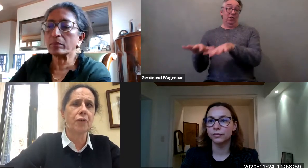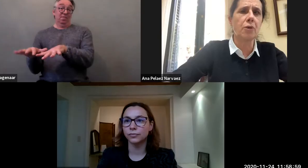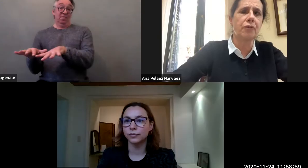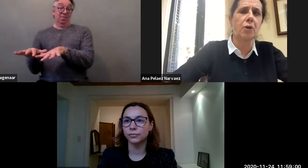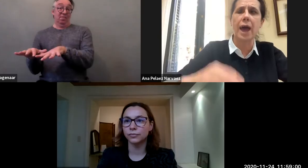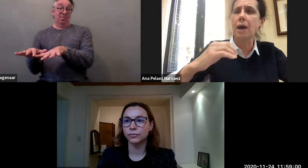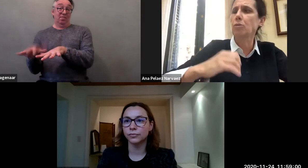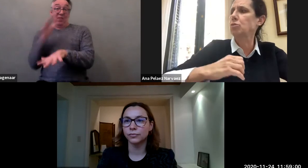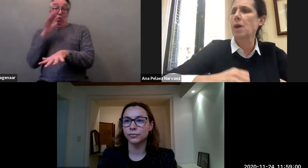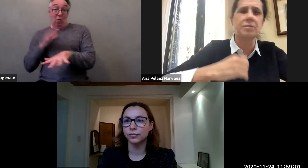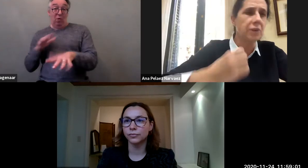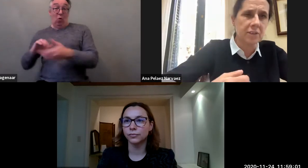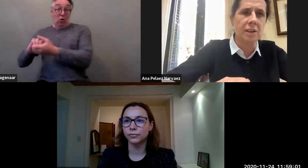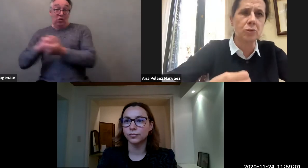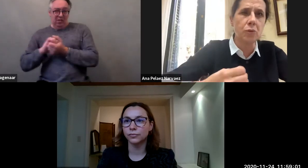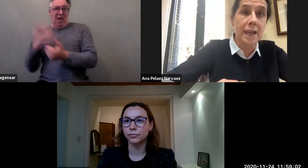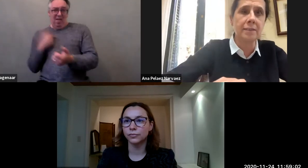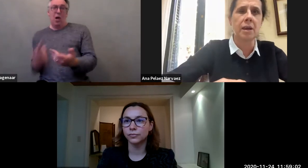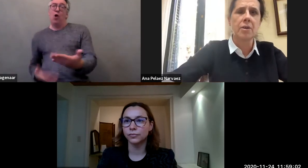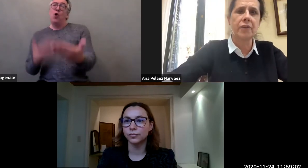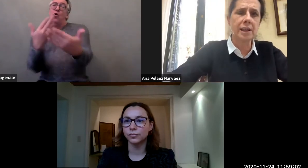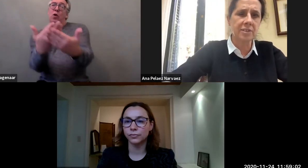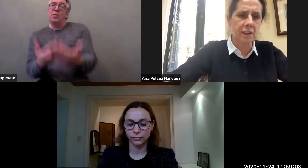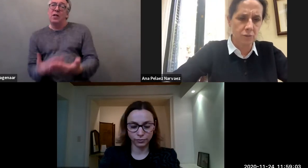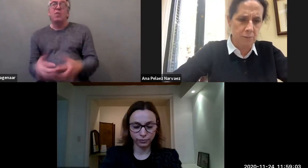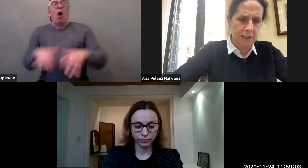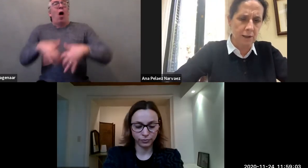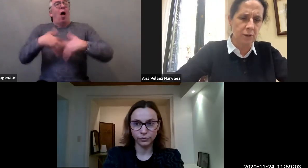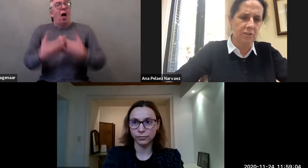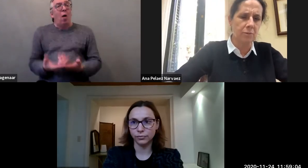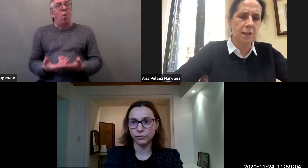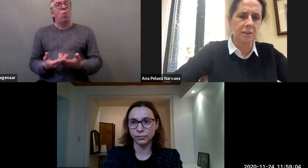for how to address and to end violence against women with disabilities.